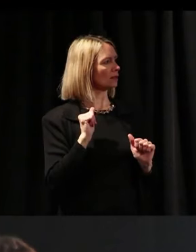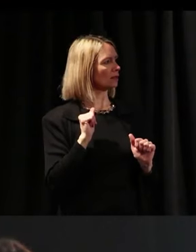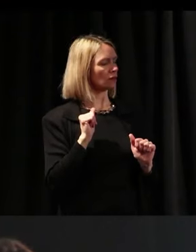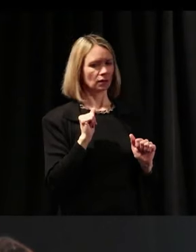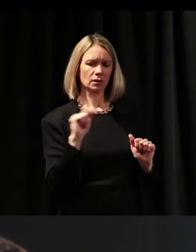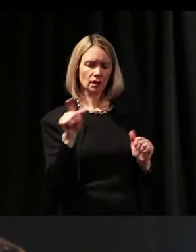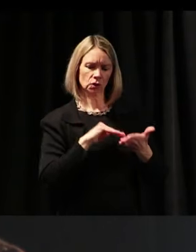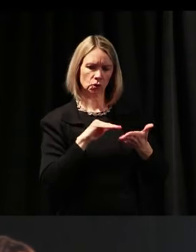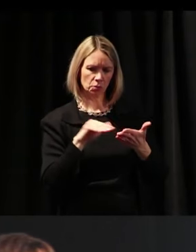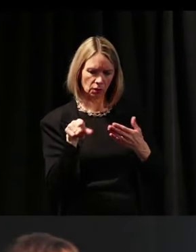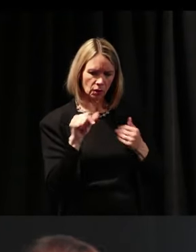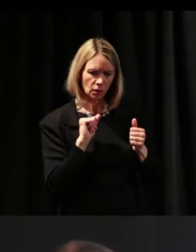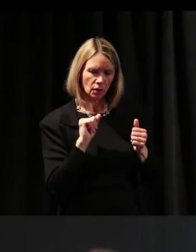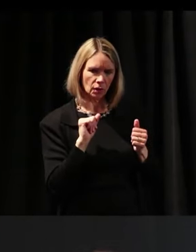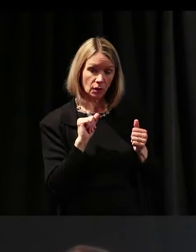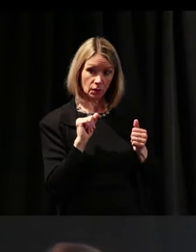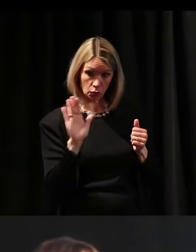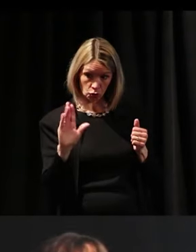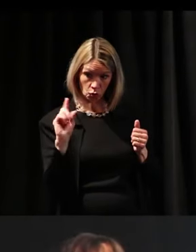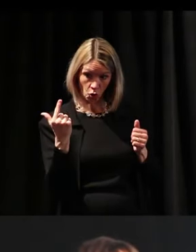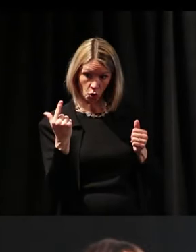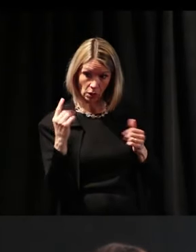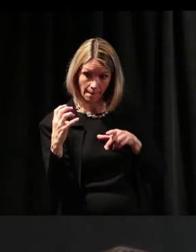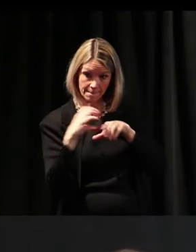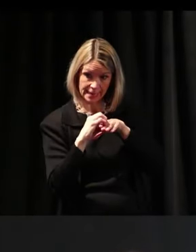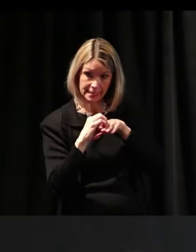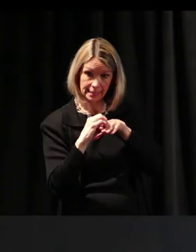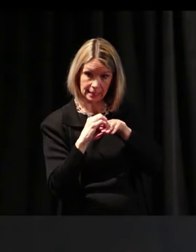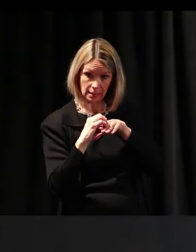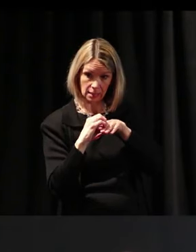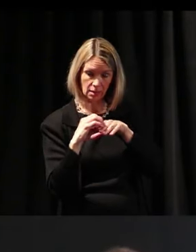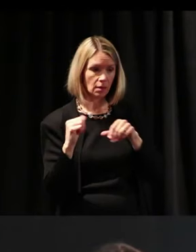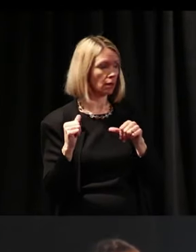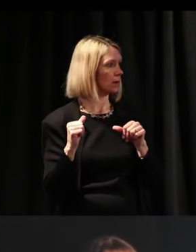and he says, “Excuse me, sir. Does your dog bite?”